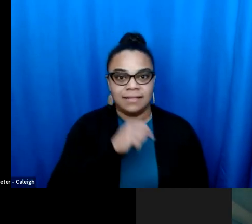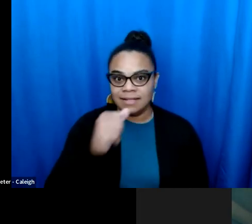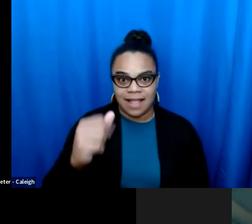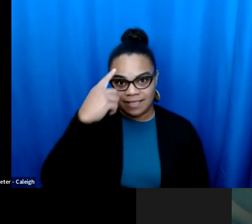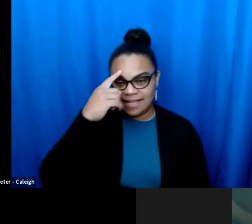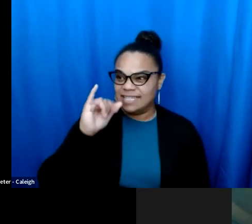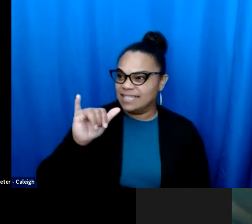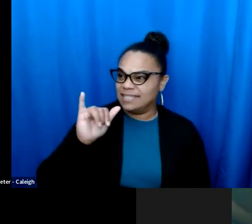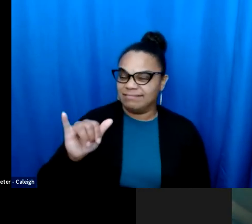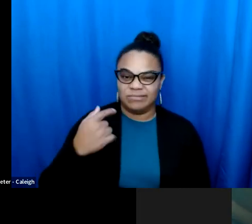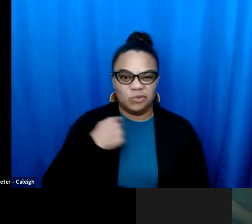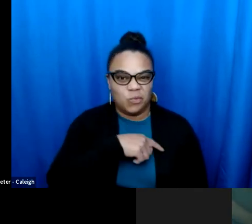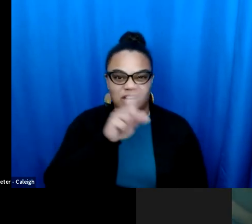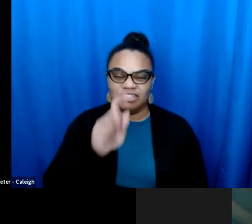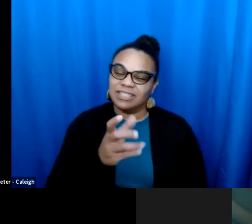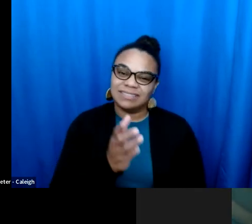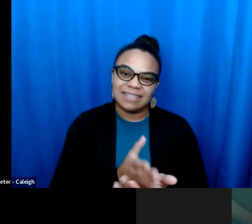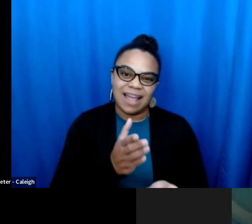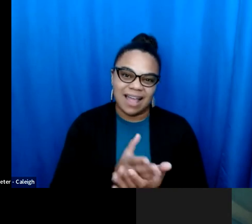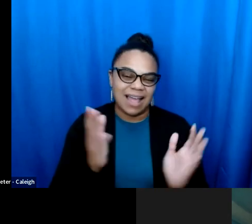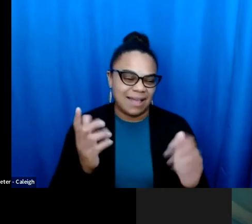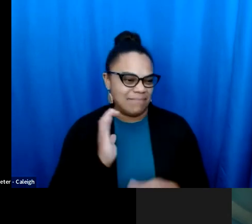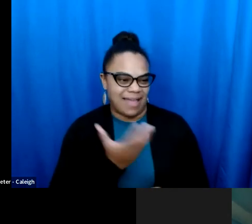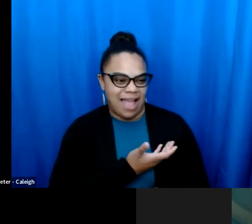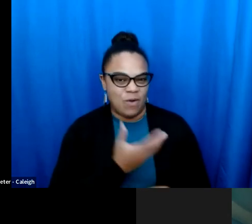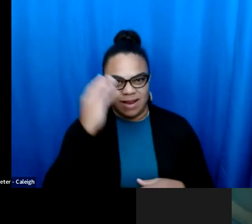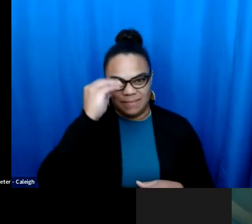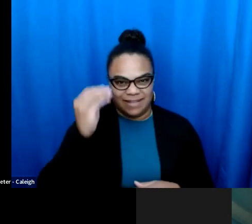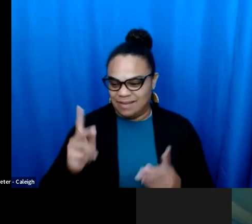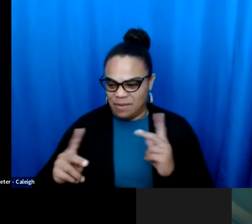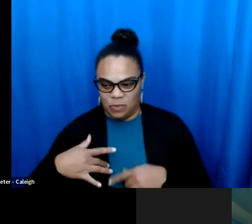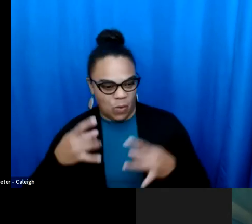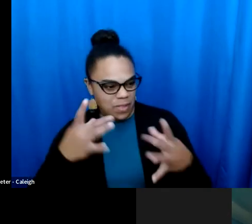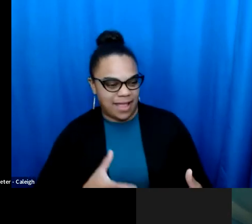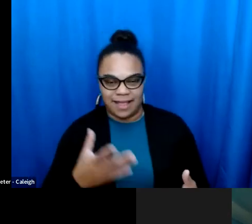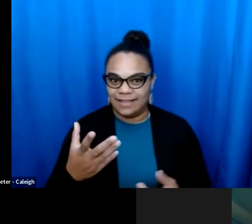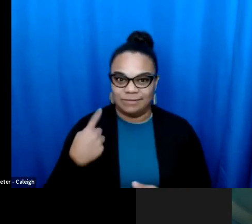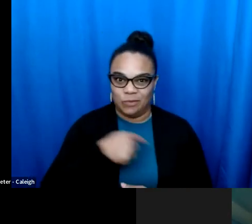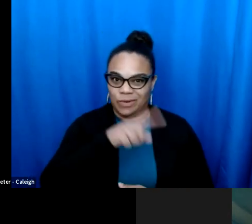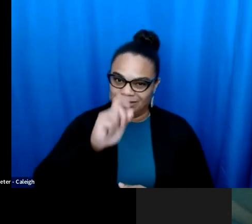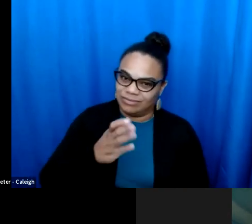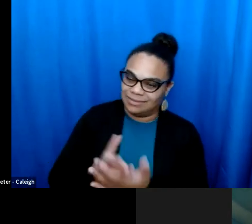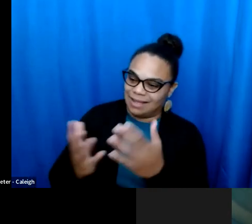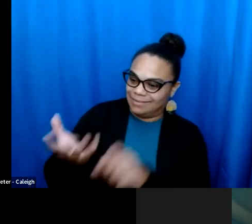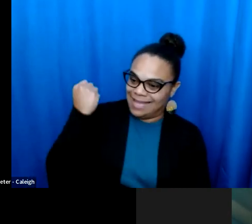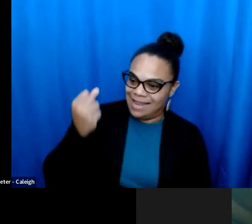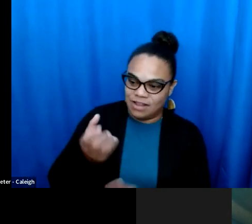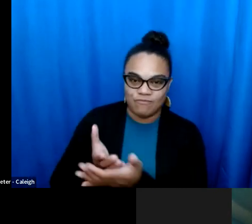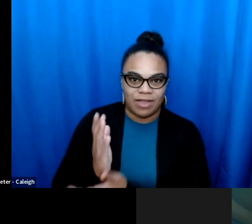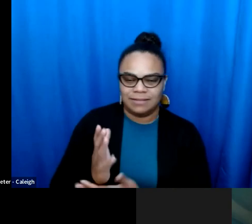they took from the tail kicking that they got in August was not, perhaps we should stop doing Not we should stop doing unpopular things. Perhaps we can stop taking away people's rights.